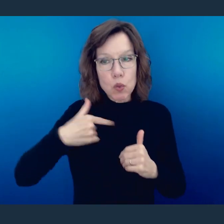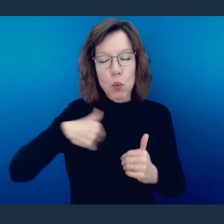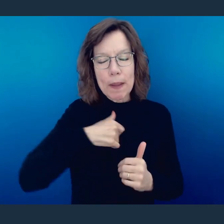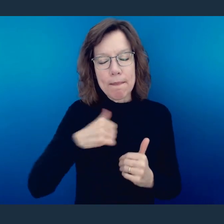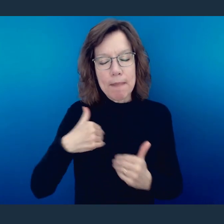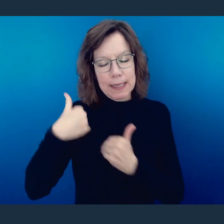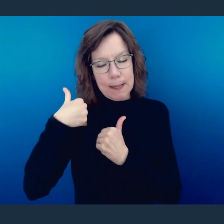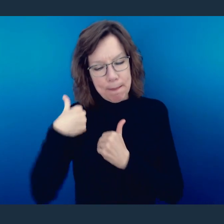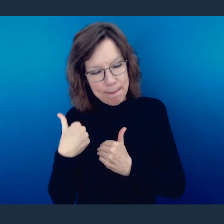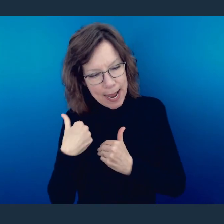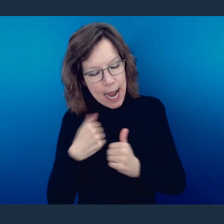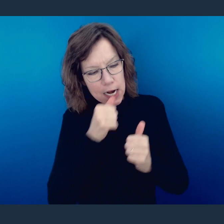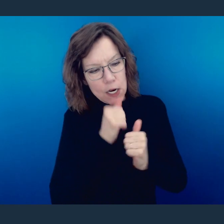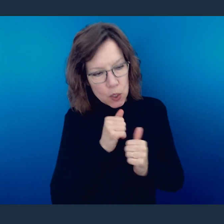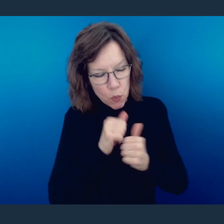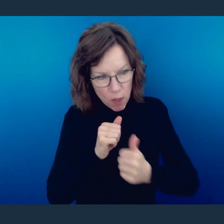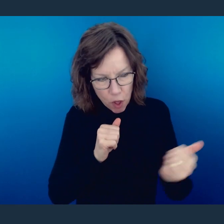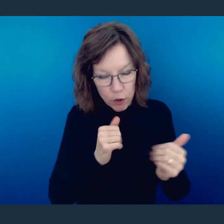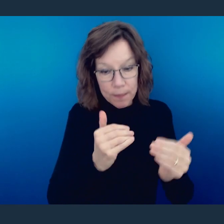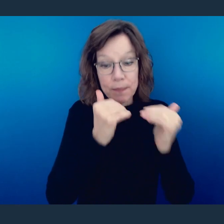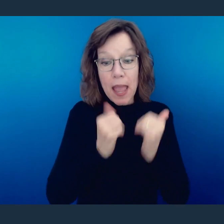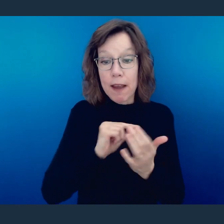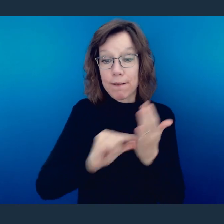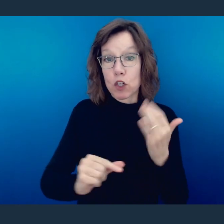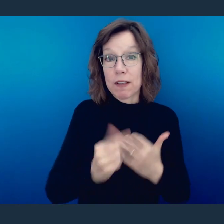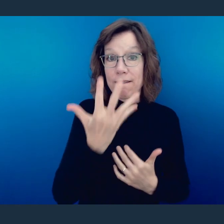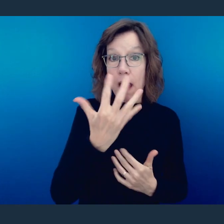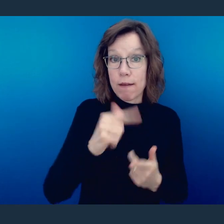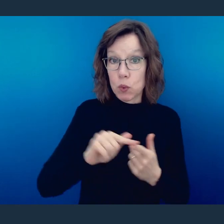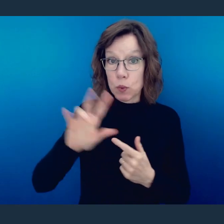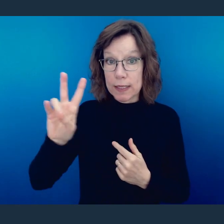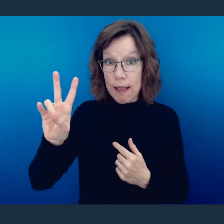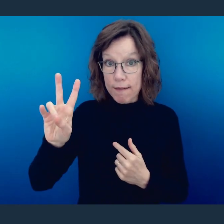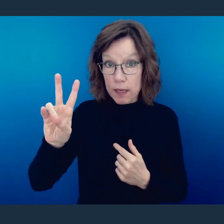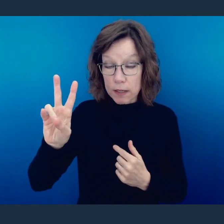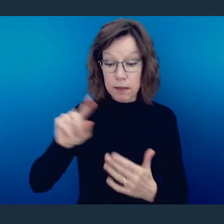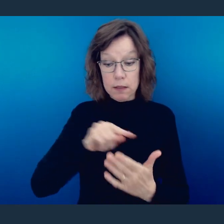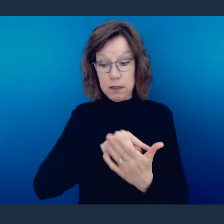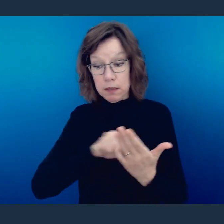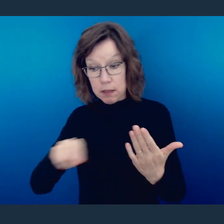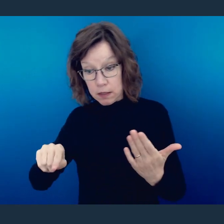here. Not only are we called to bear with one another, but in verses 5-7, we're also